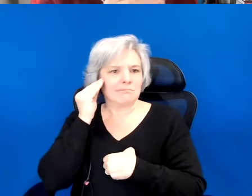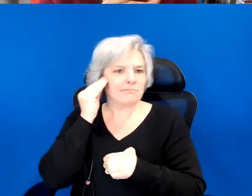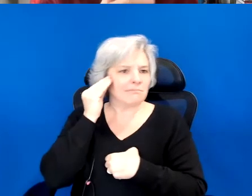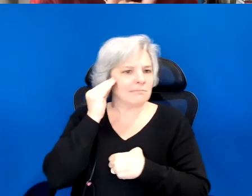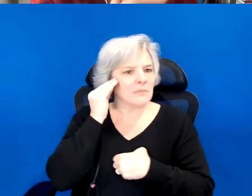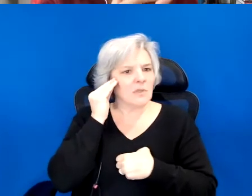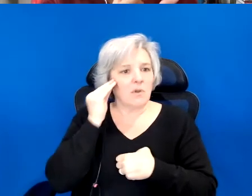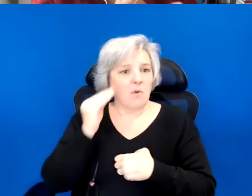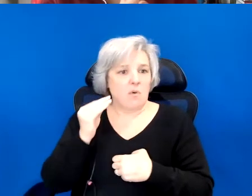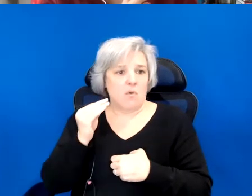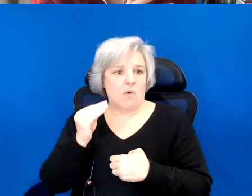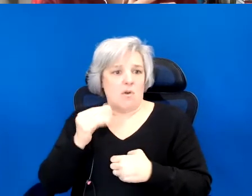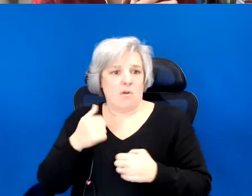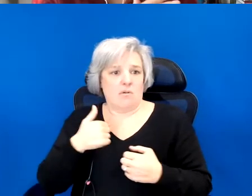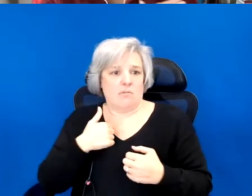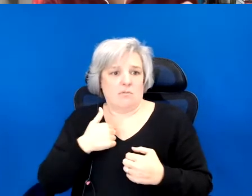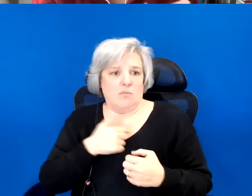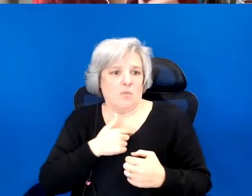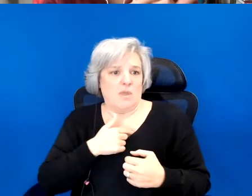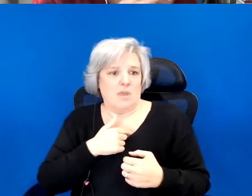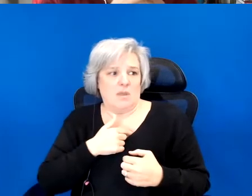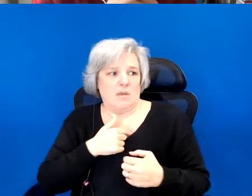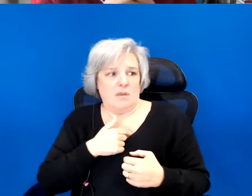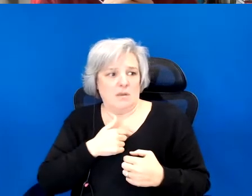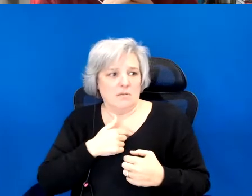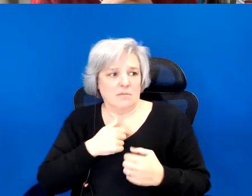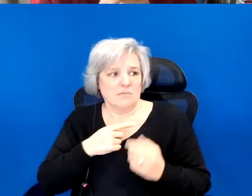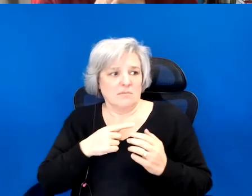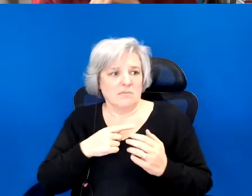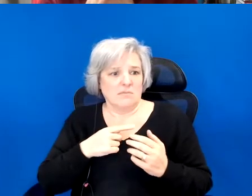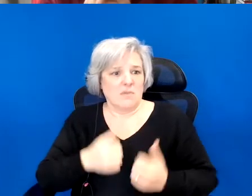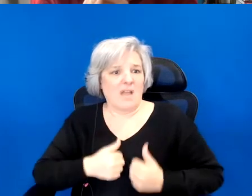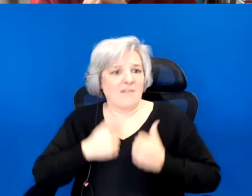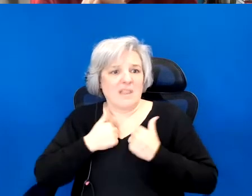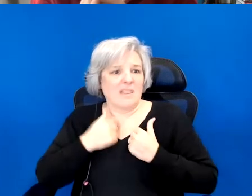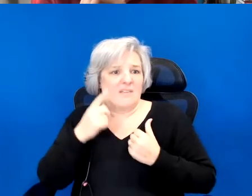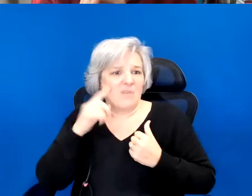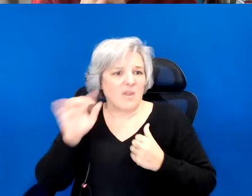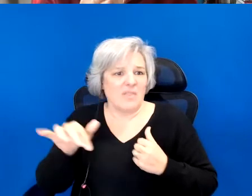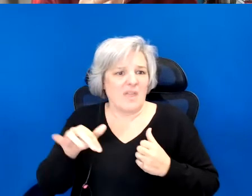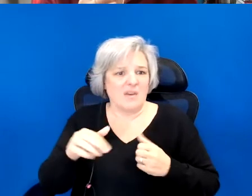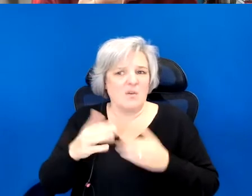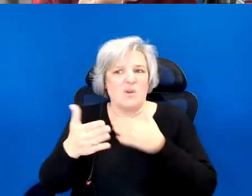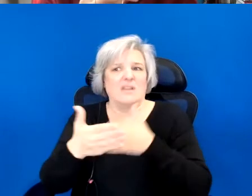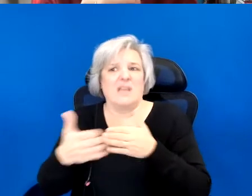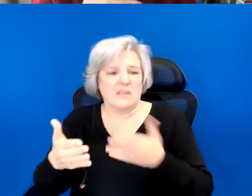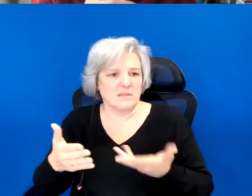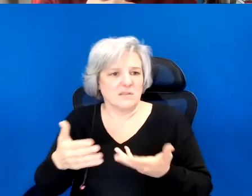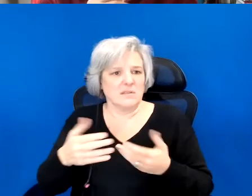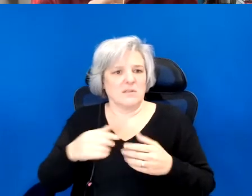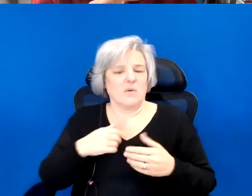asked to really lift for. Or live against, live into.